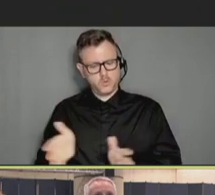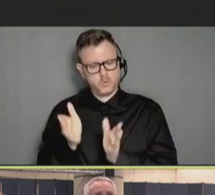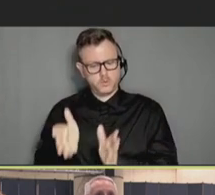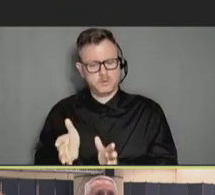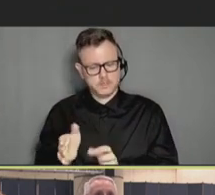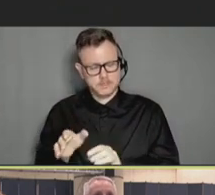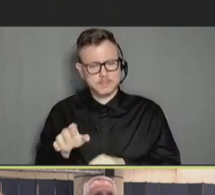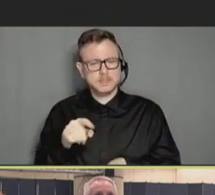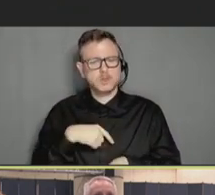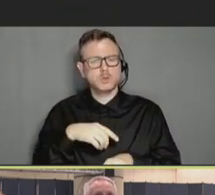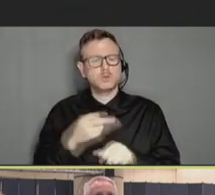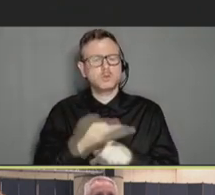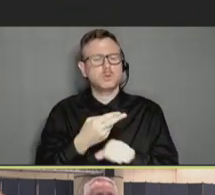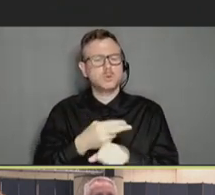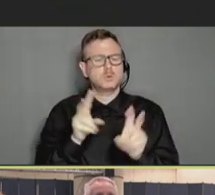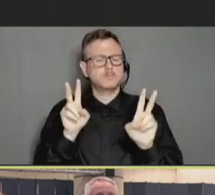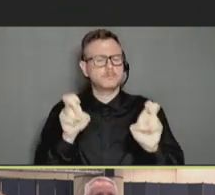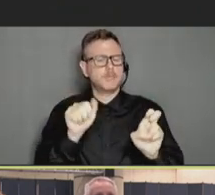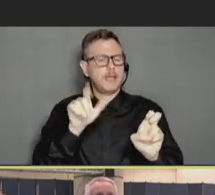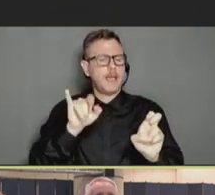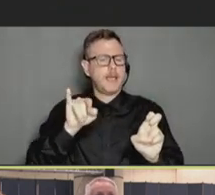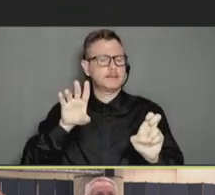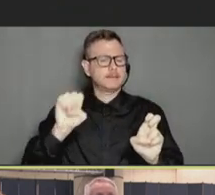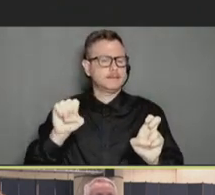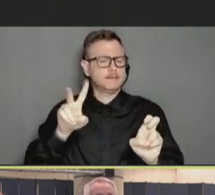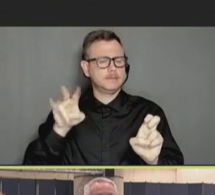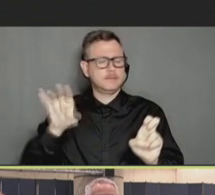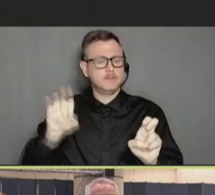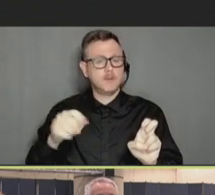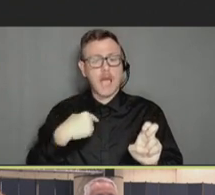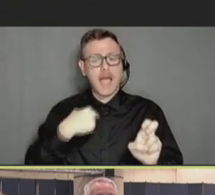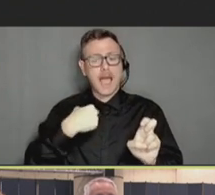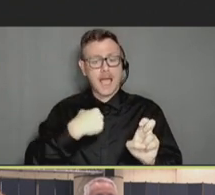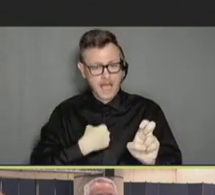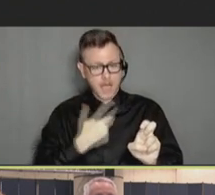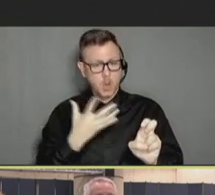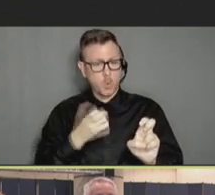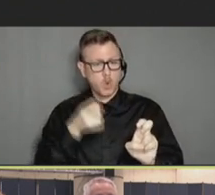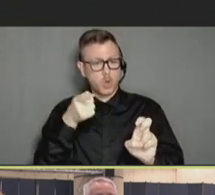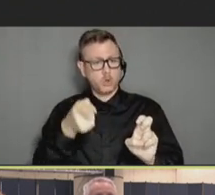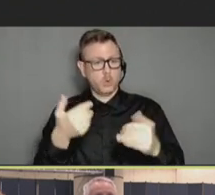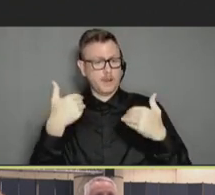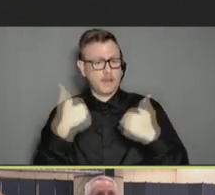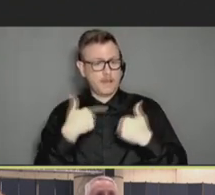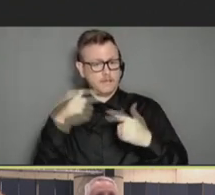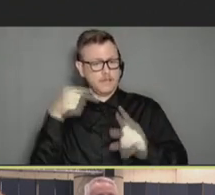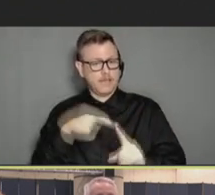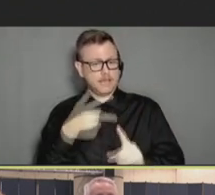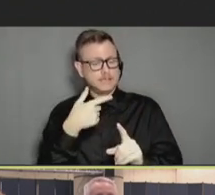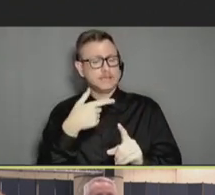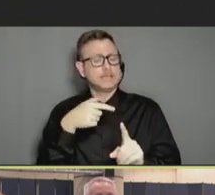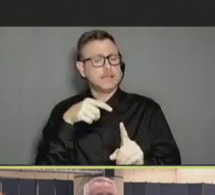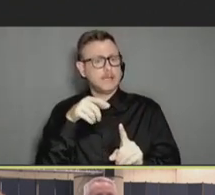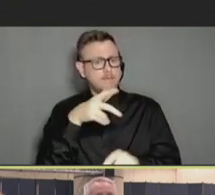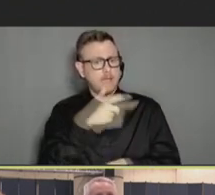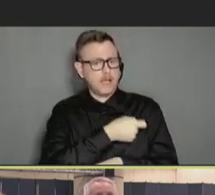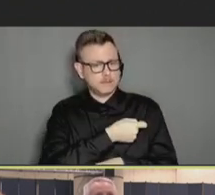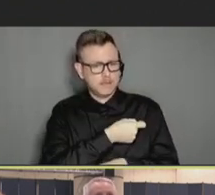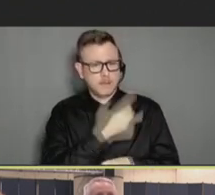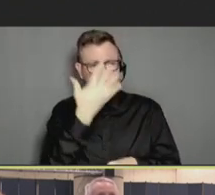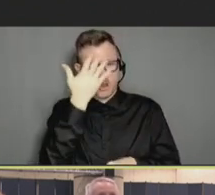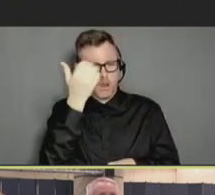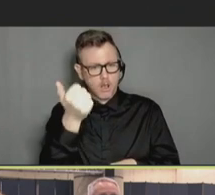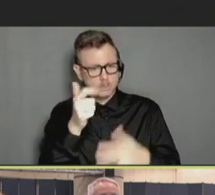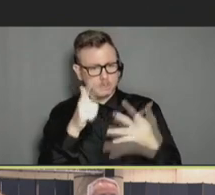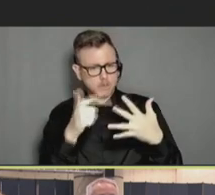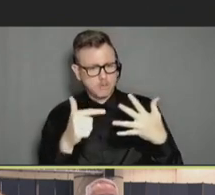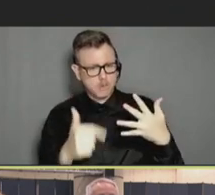voice in that. "I want you to have this vaccine, because --" rather than, you know, "You need